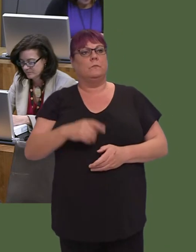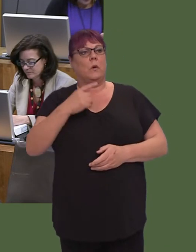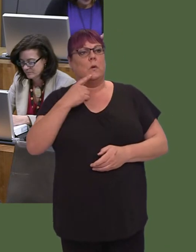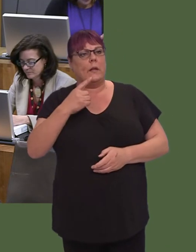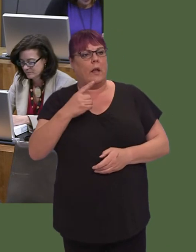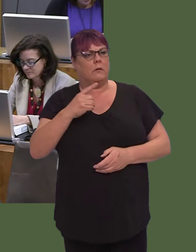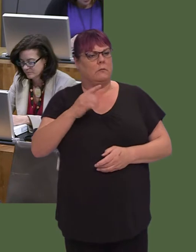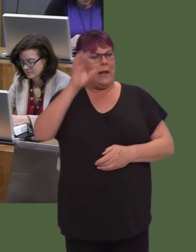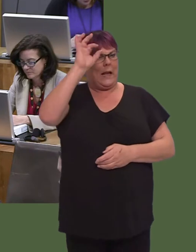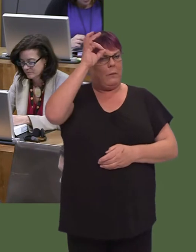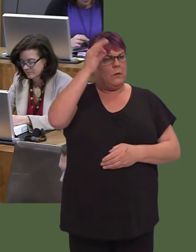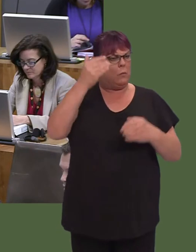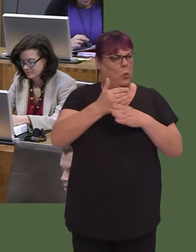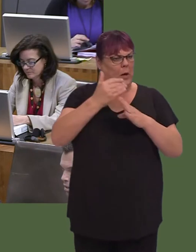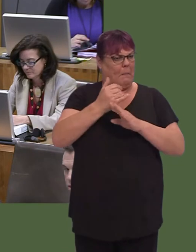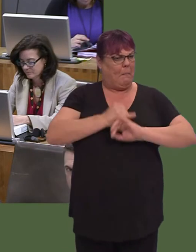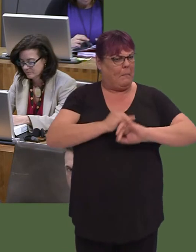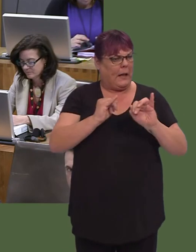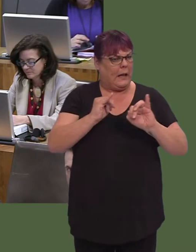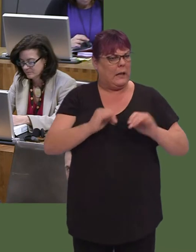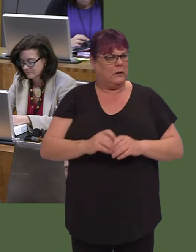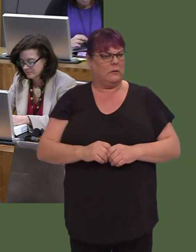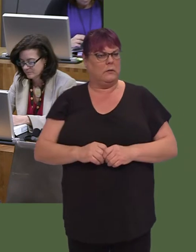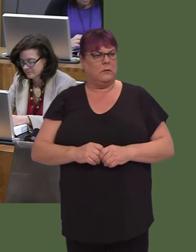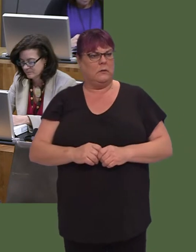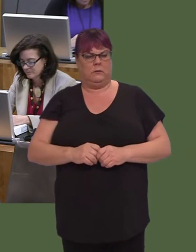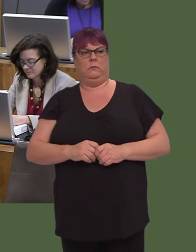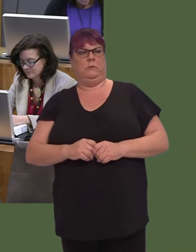Because that's what she's suggesting, that somehow it's all poor decision making in all